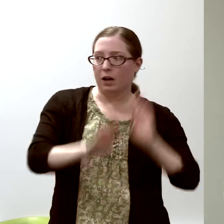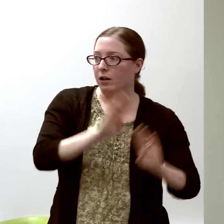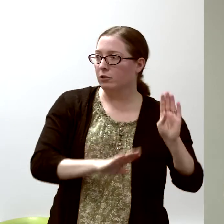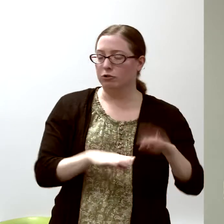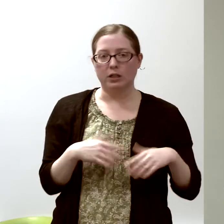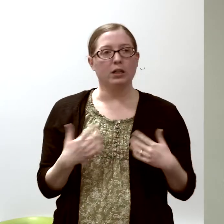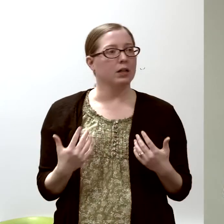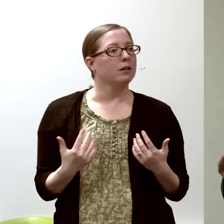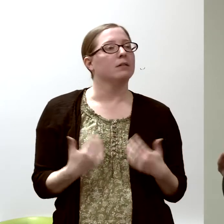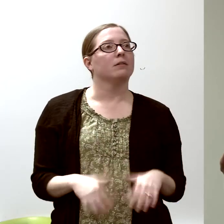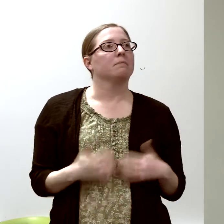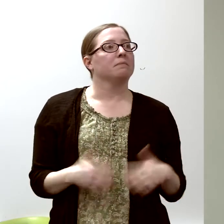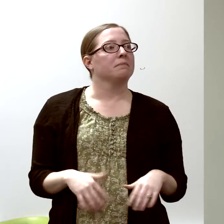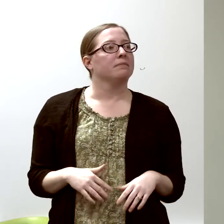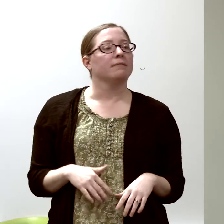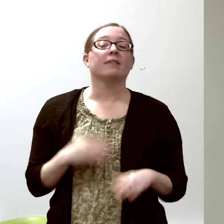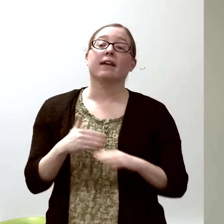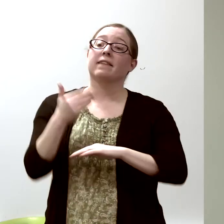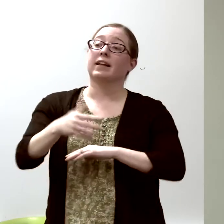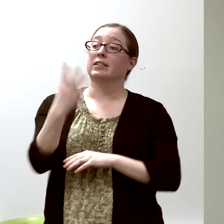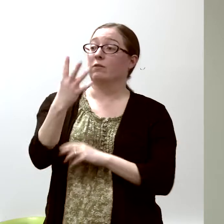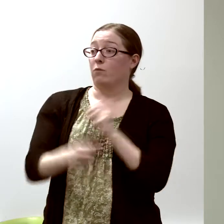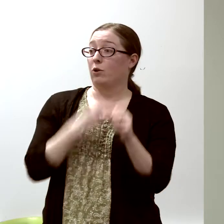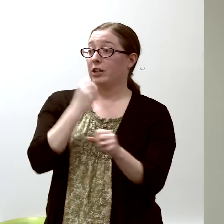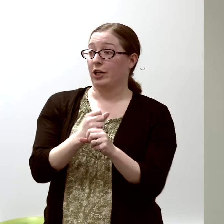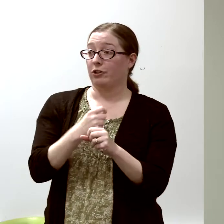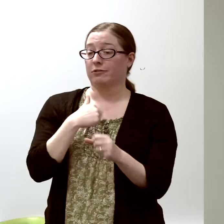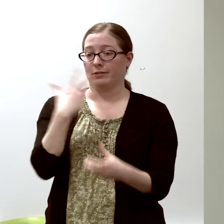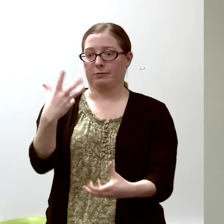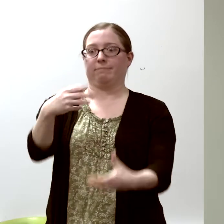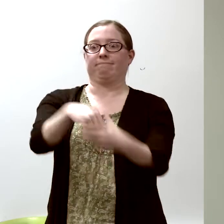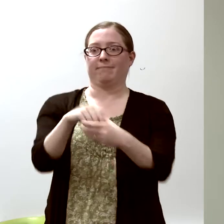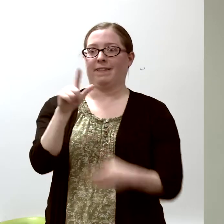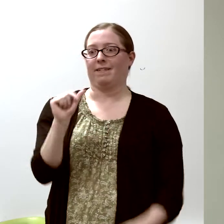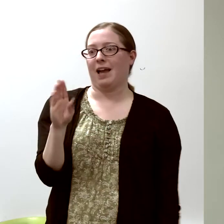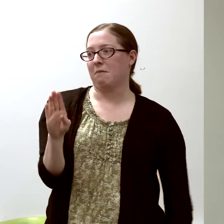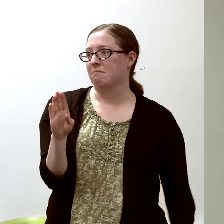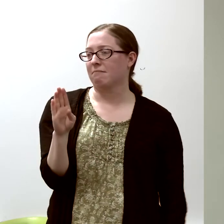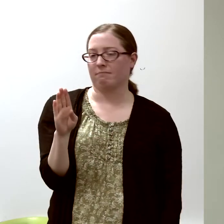So then I spent the next 4 years in the laboratory